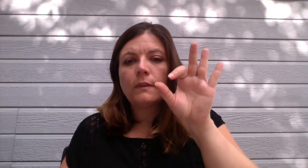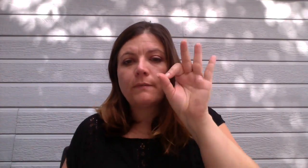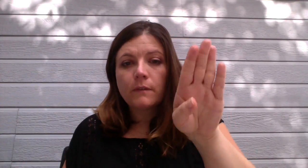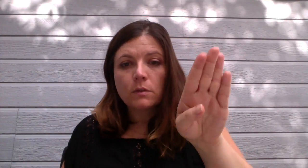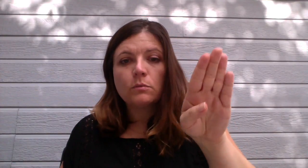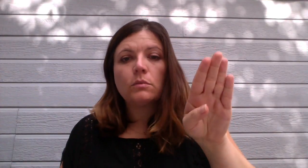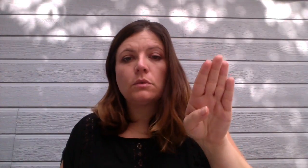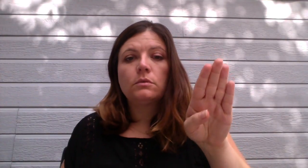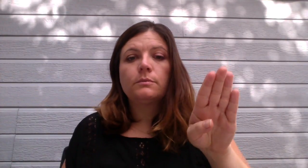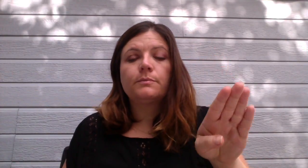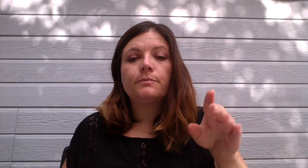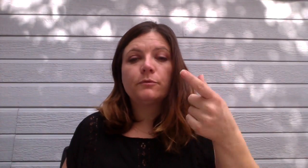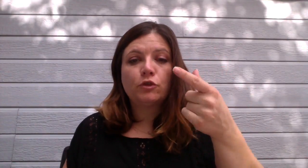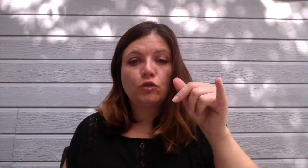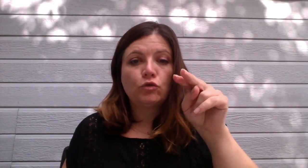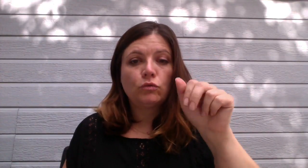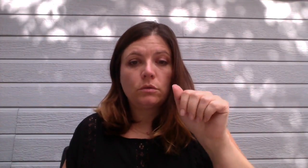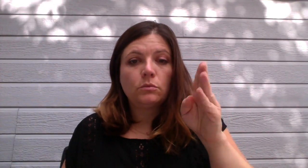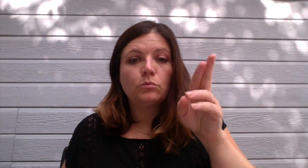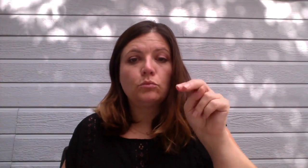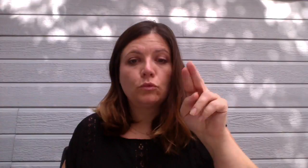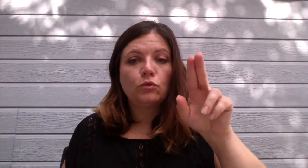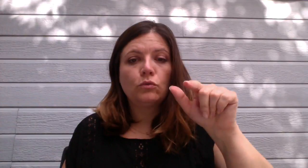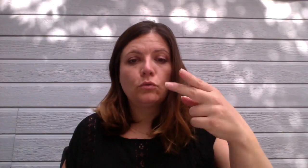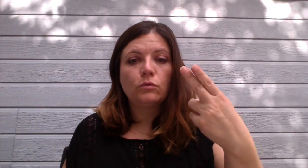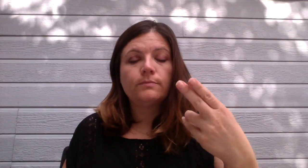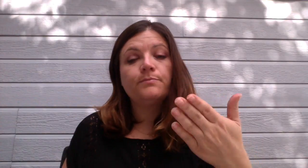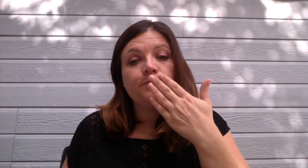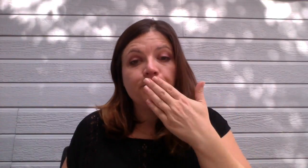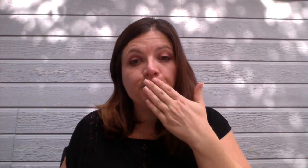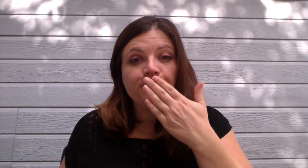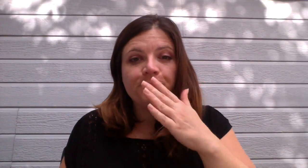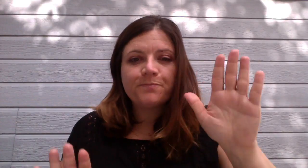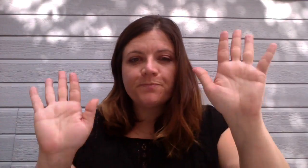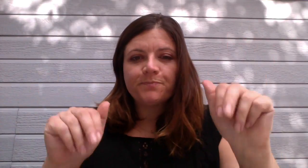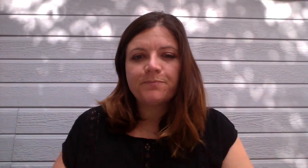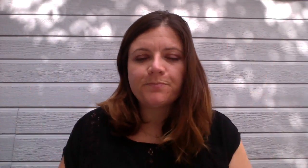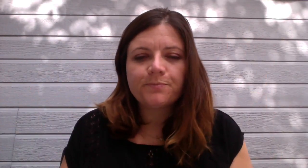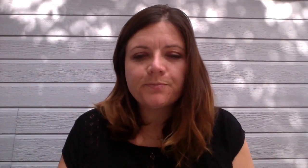Find me: Gina Burnaugh via Facebook website. Thank you and good night!